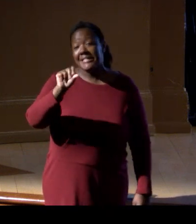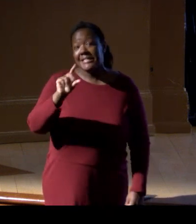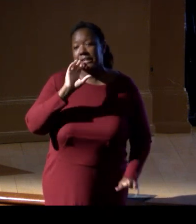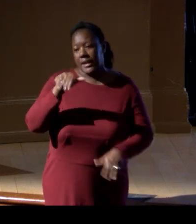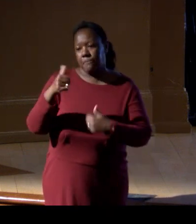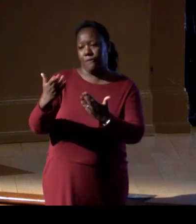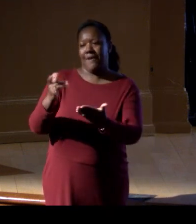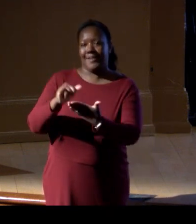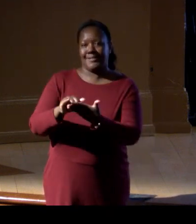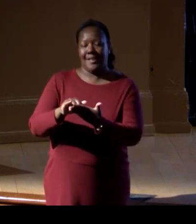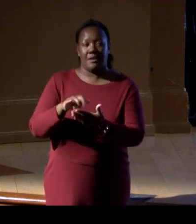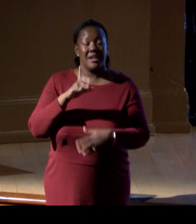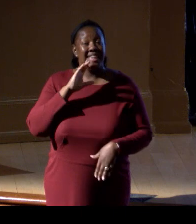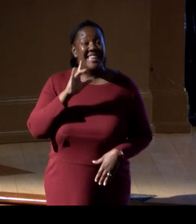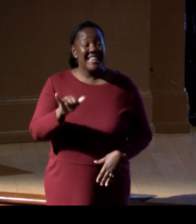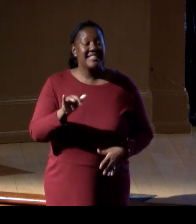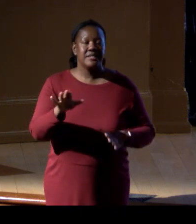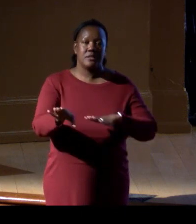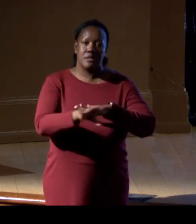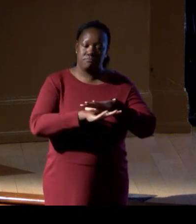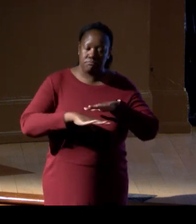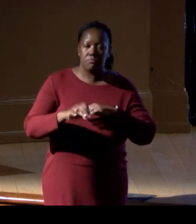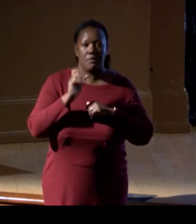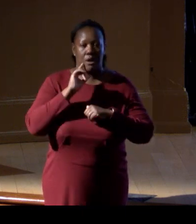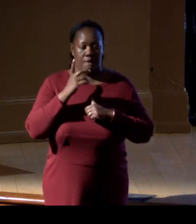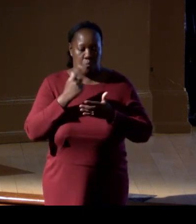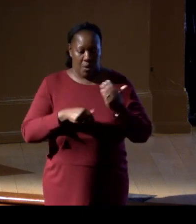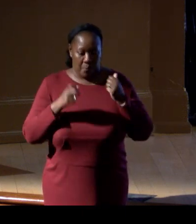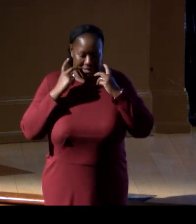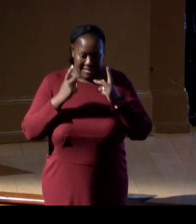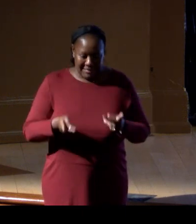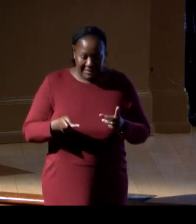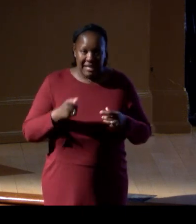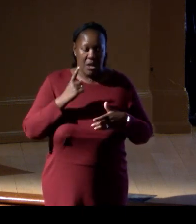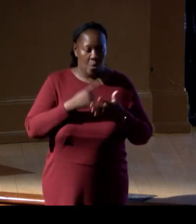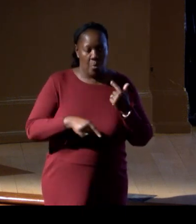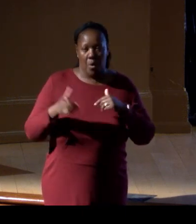Like I said, it's the blueprint of what we can see and what we cannot see, and being a scientist,